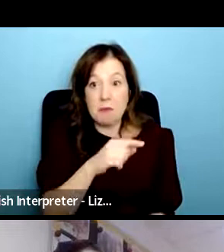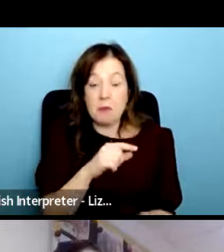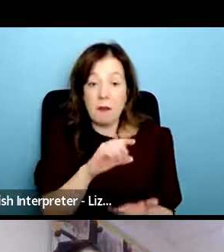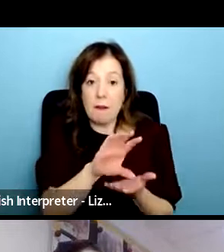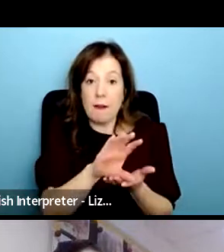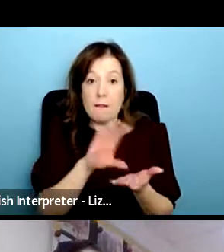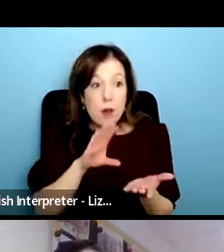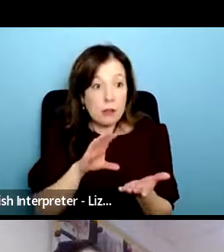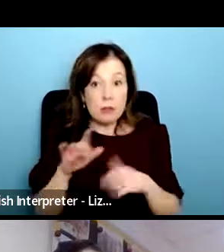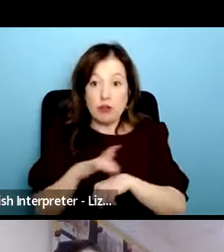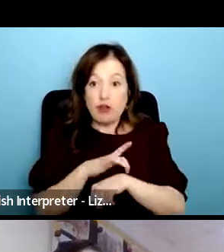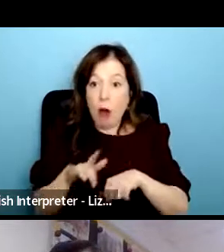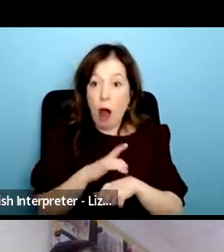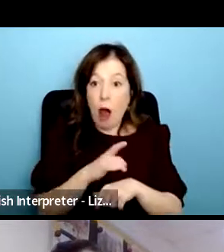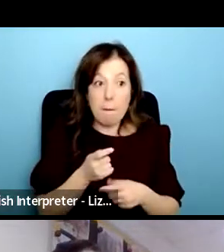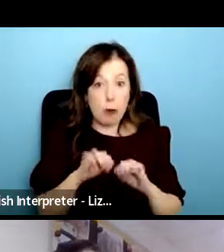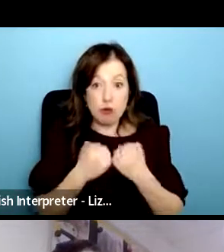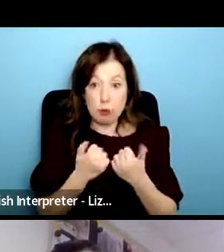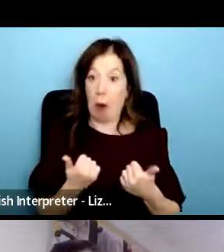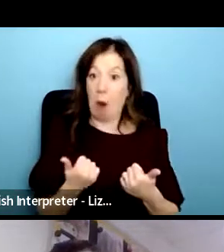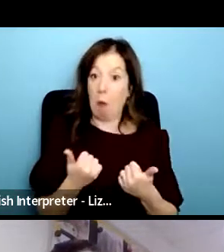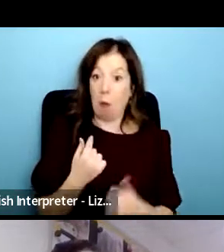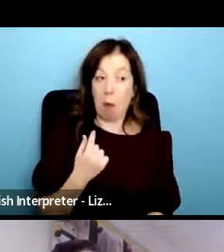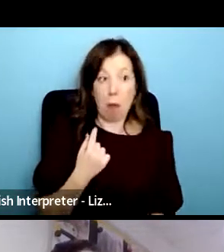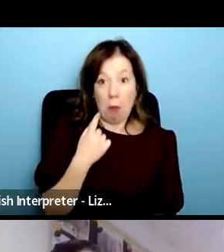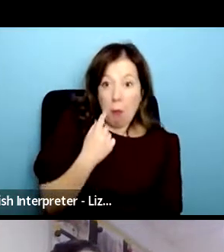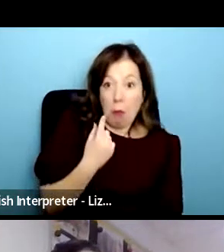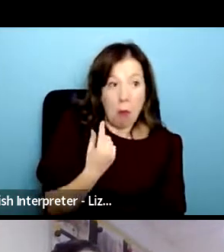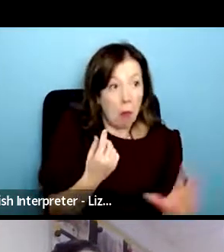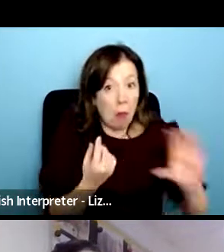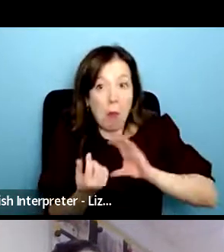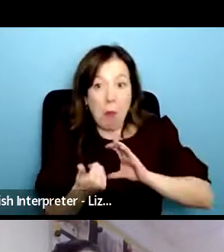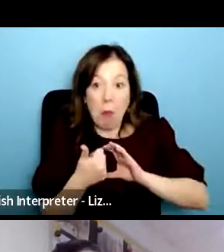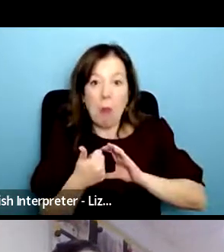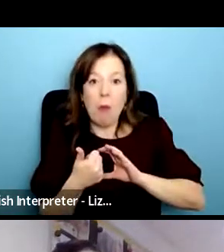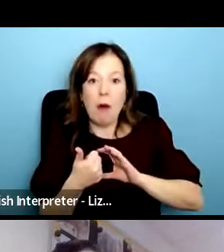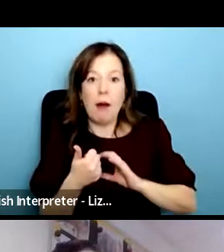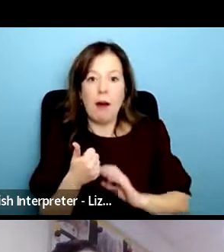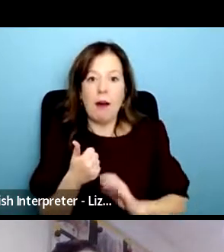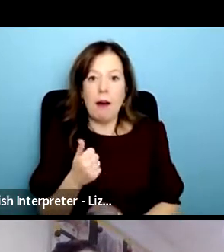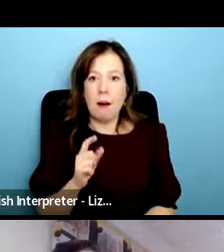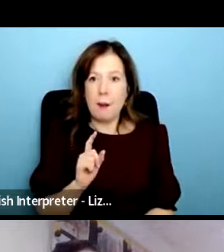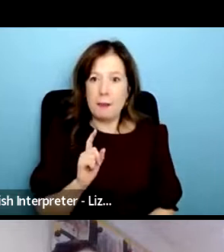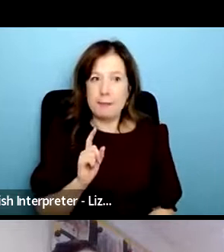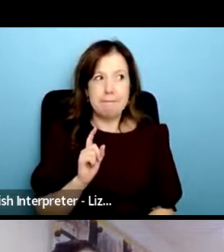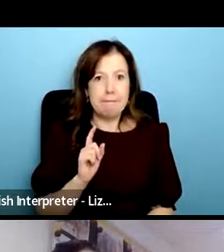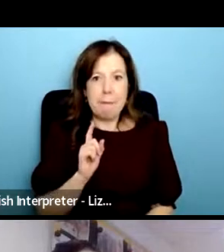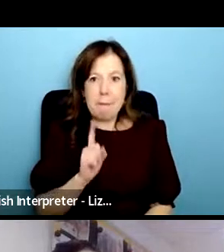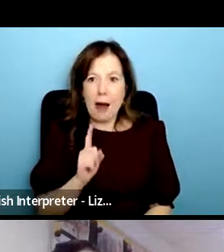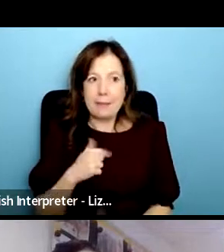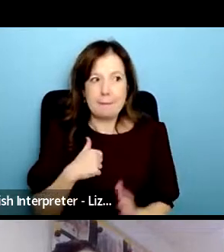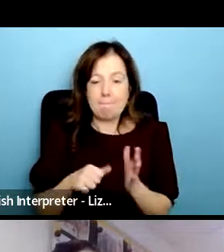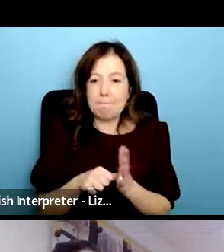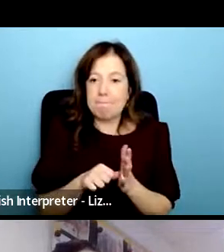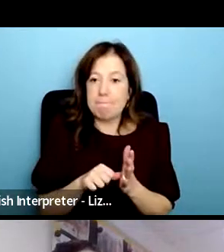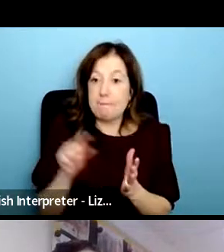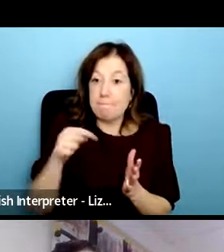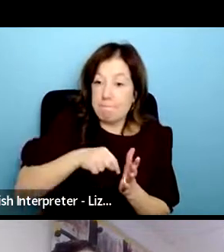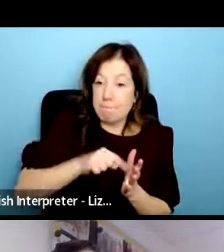drama group for example but given the society that we're in at the moment we find that the statutory